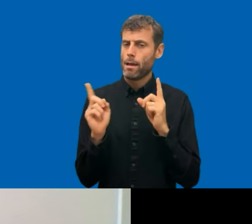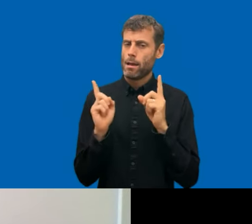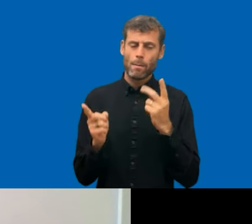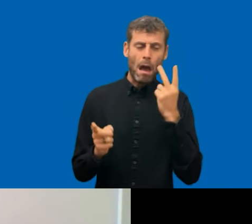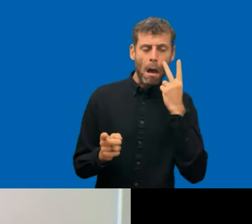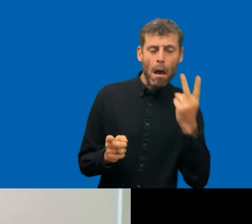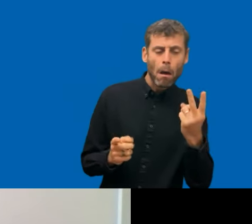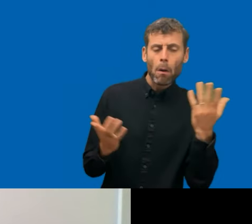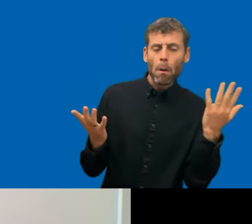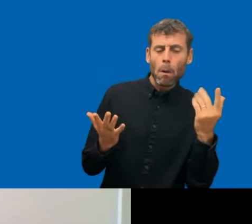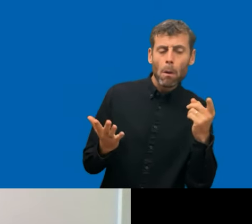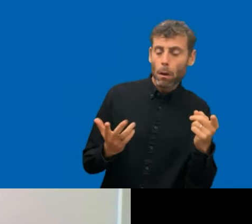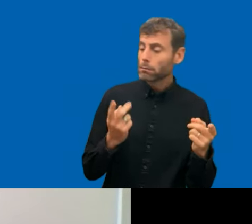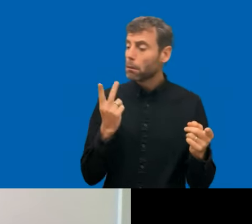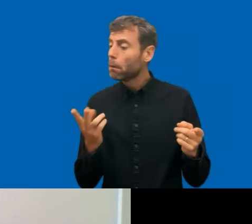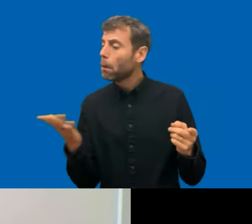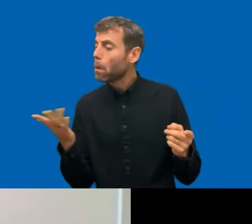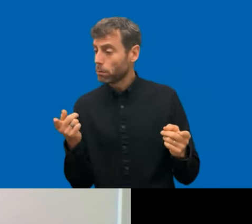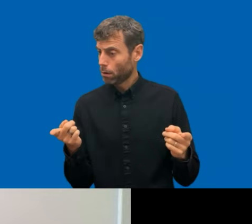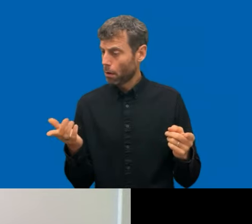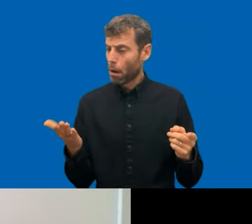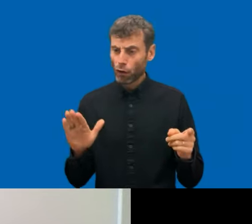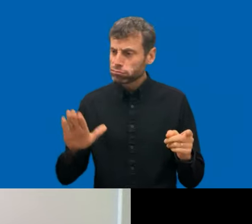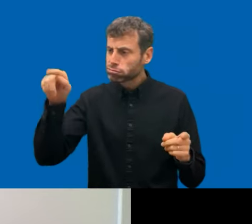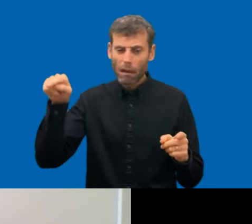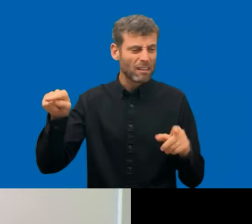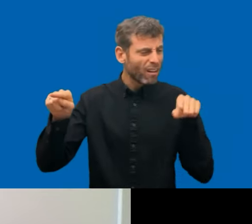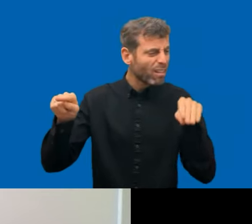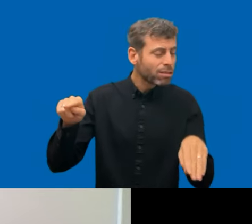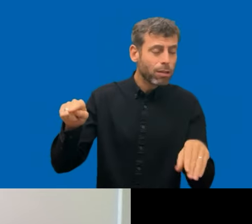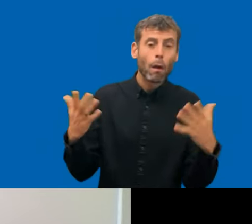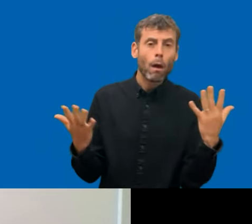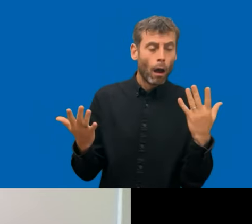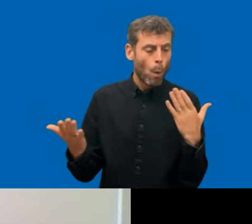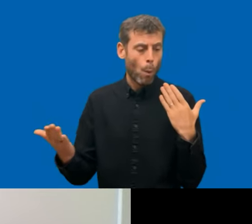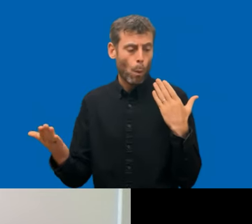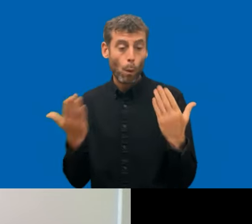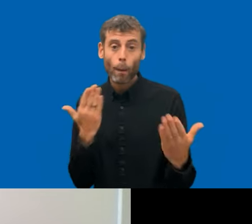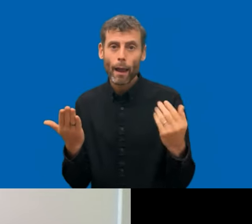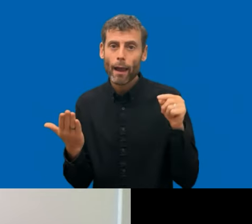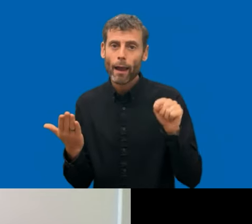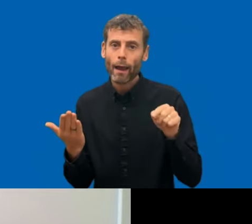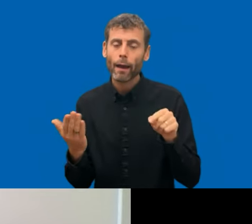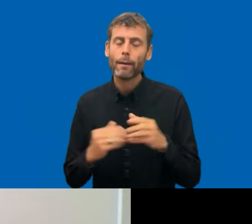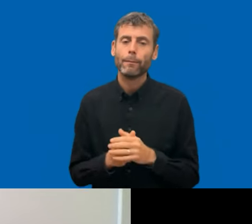The end user, yes, mmhmm. Why is it important? The monitoring agencies